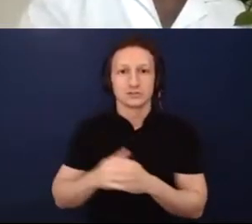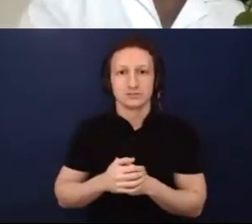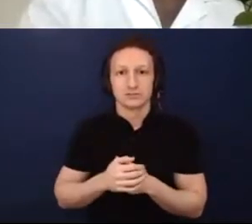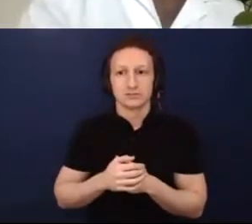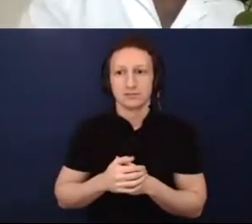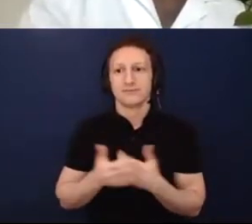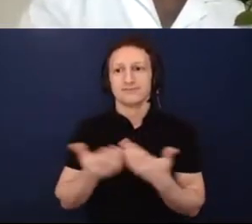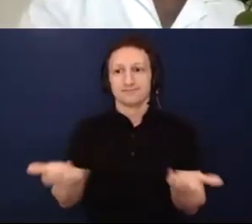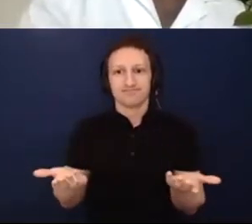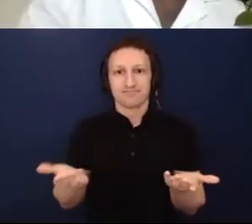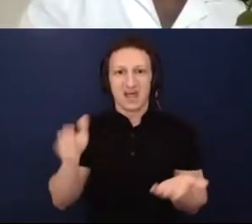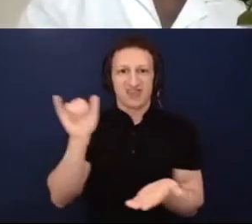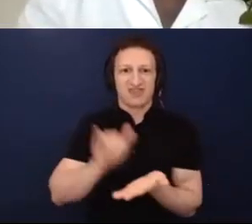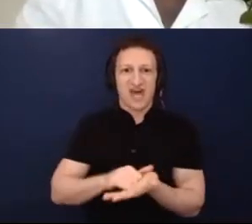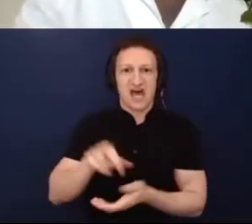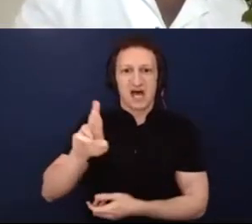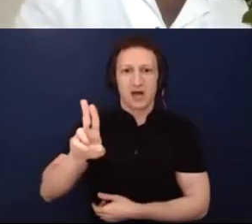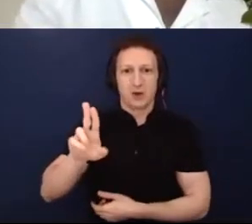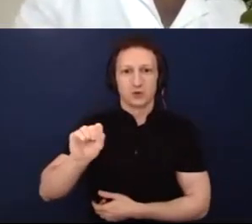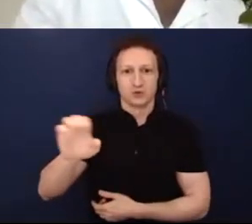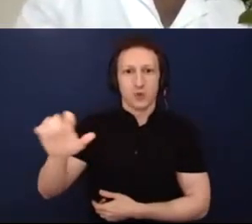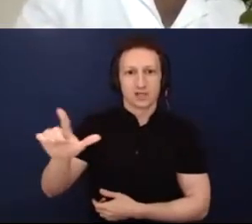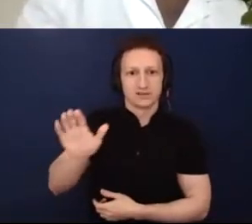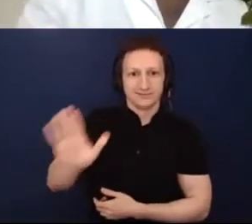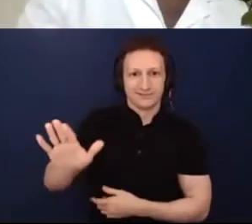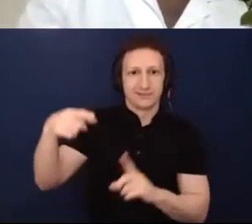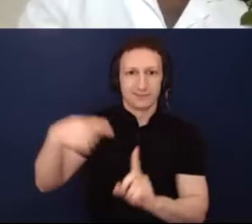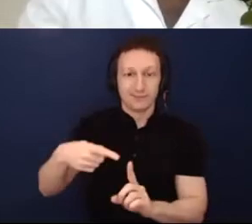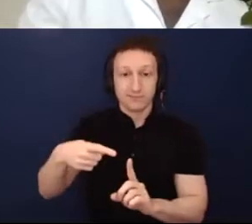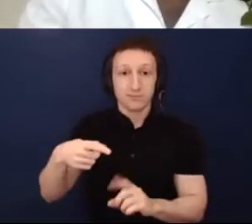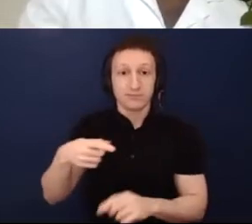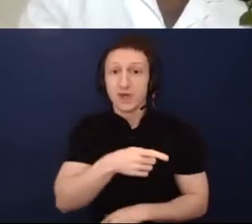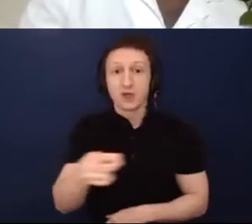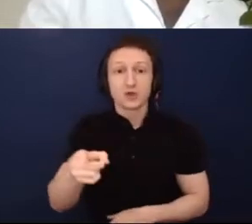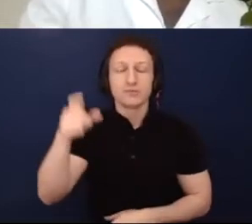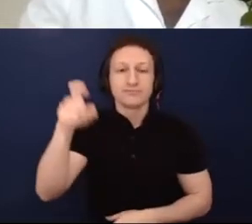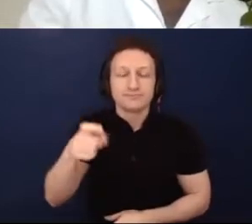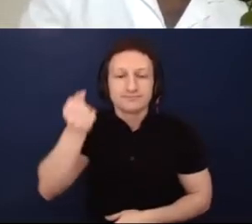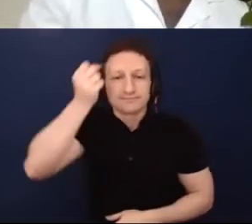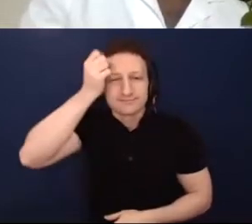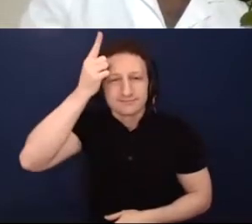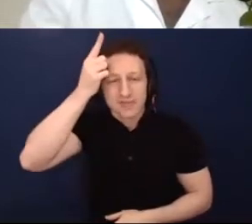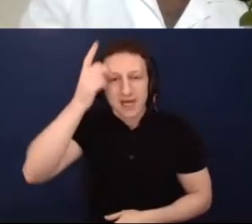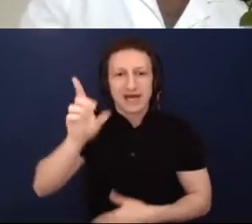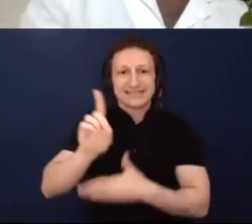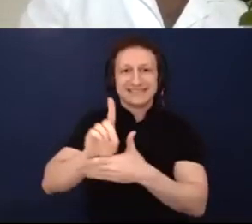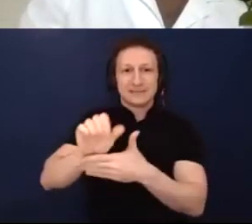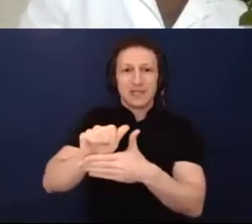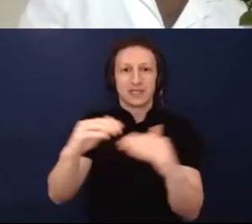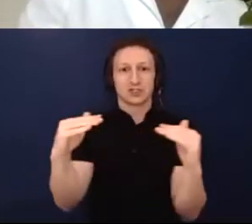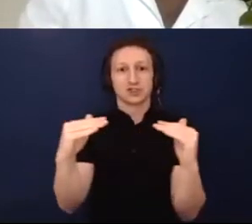understand disability justice as the actual framework for something,